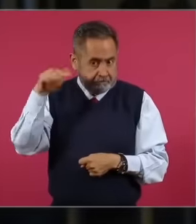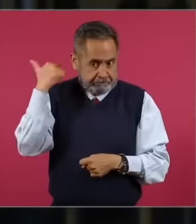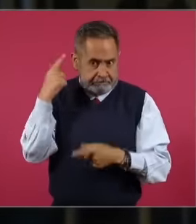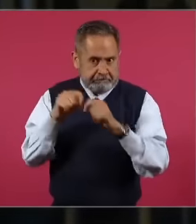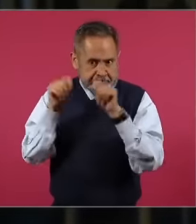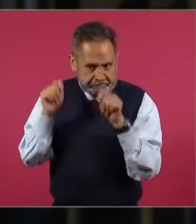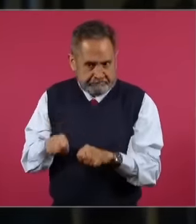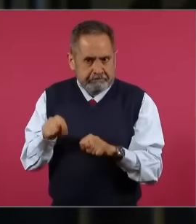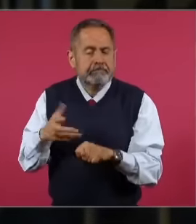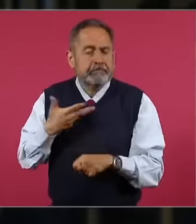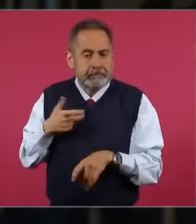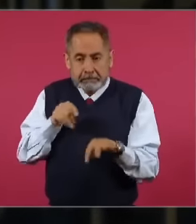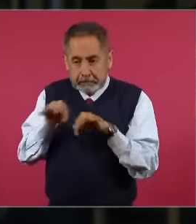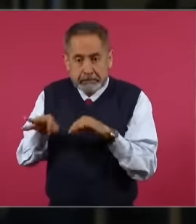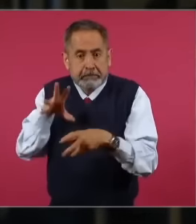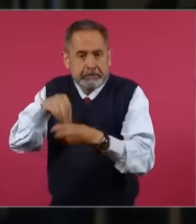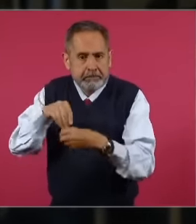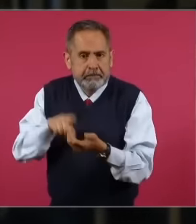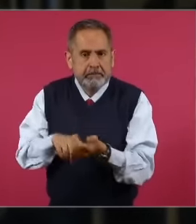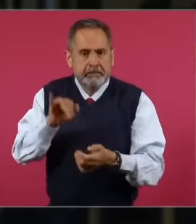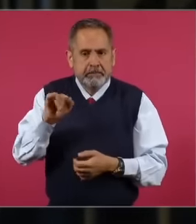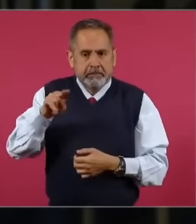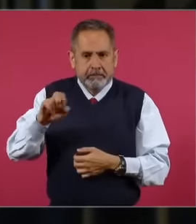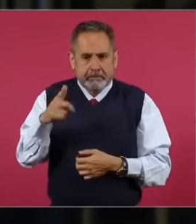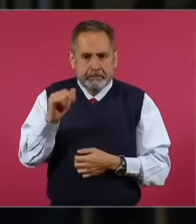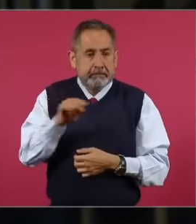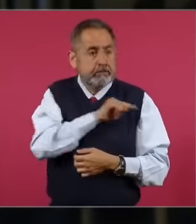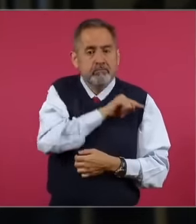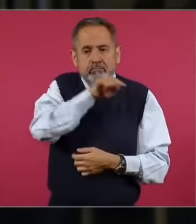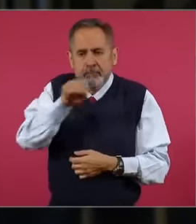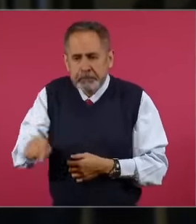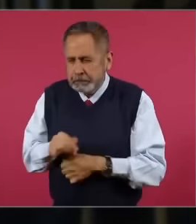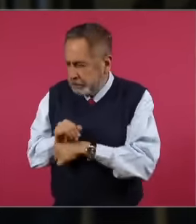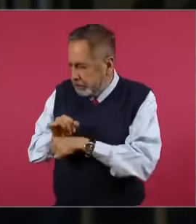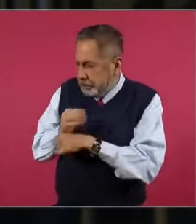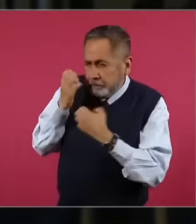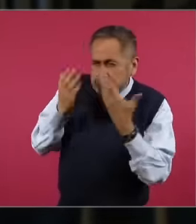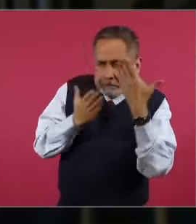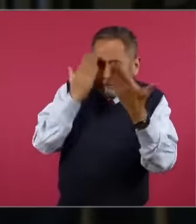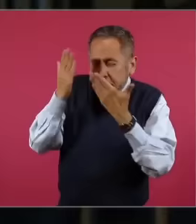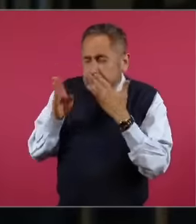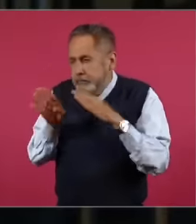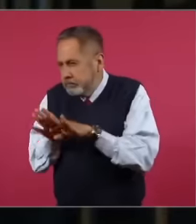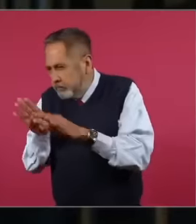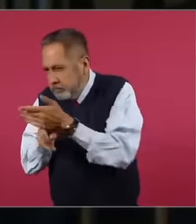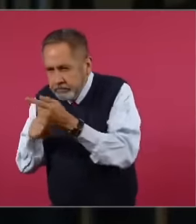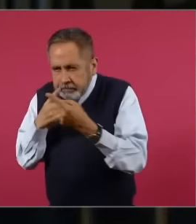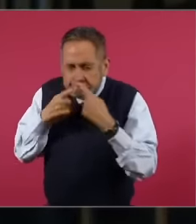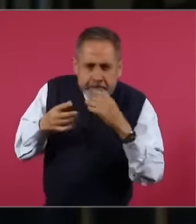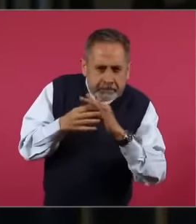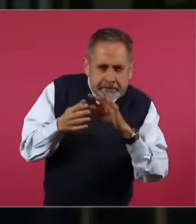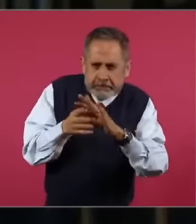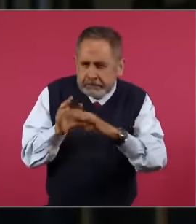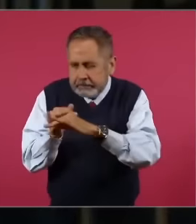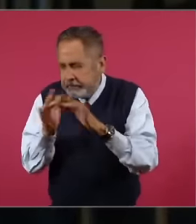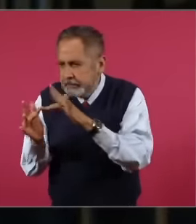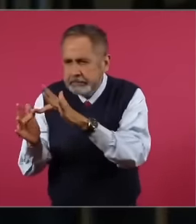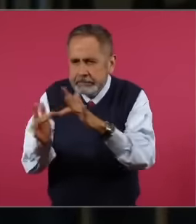She is also an inji worker who moved to the region to become involved in the knowledge